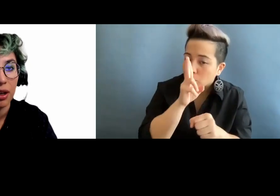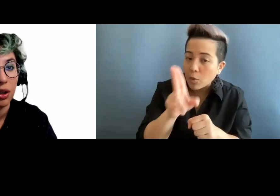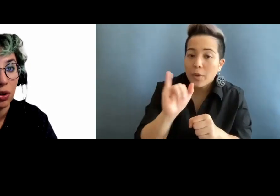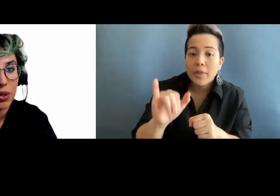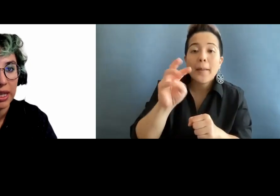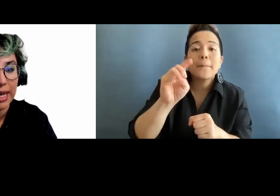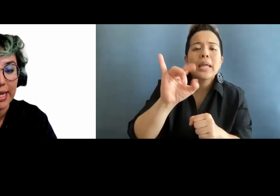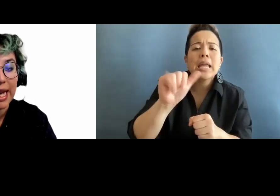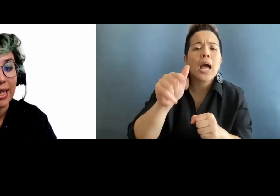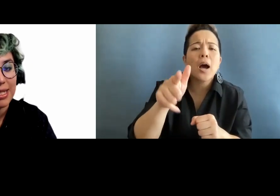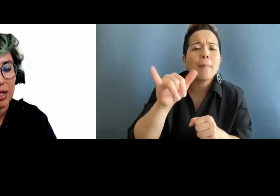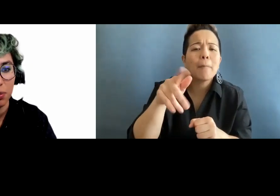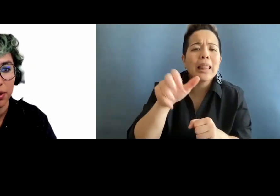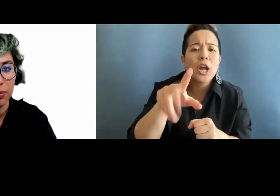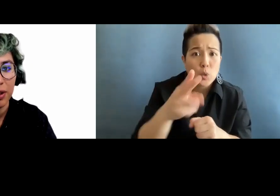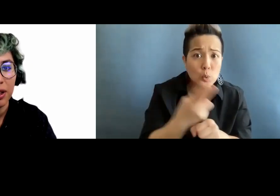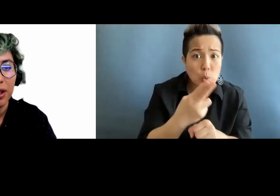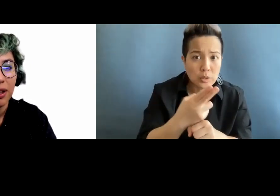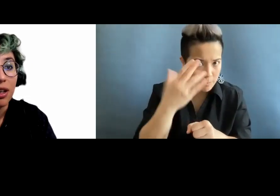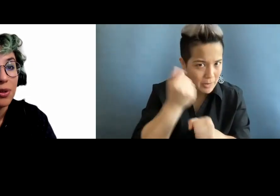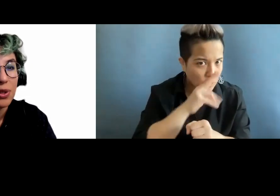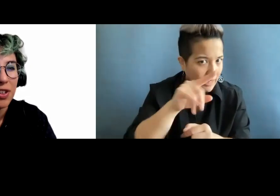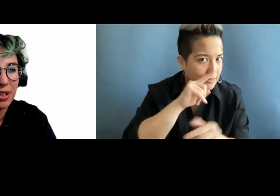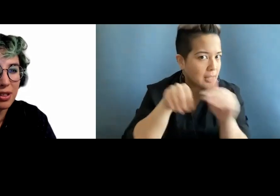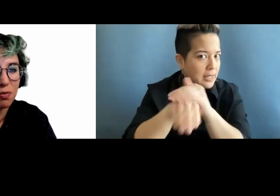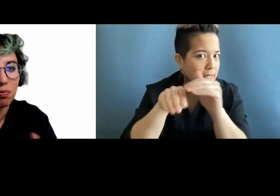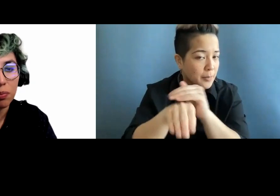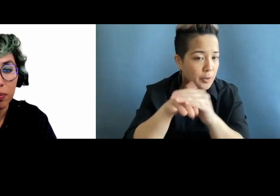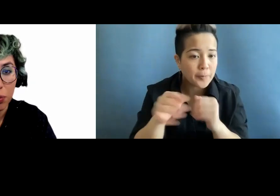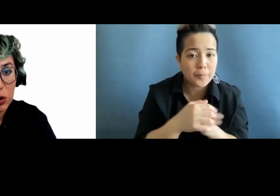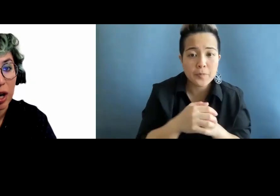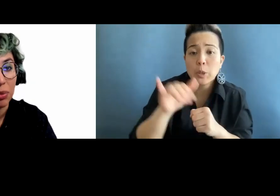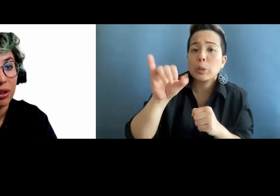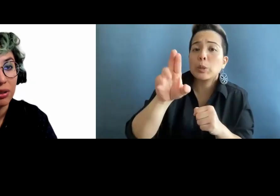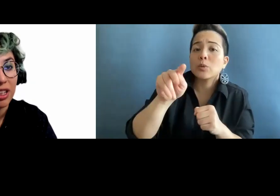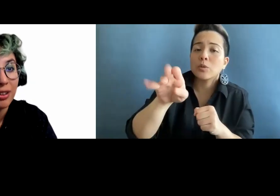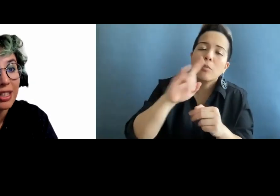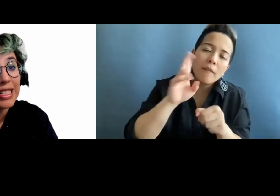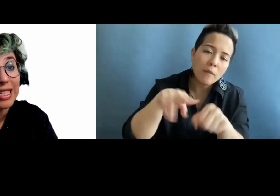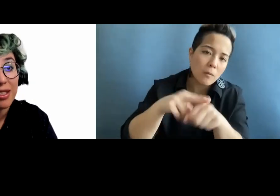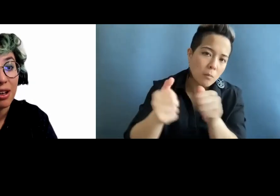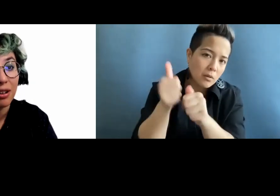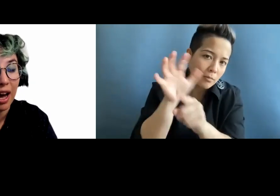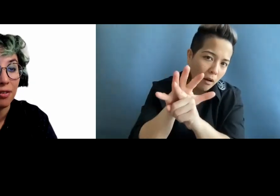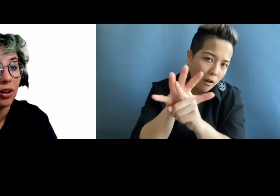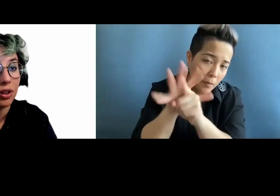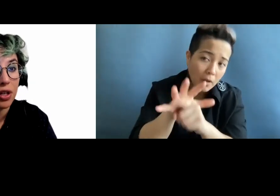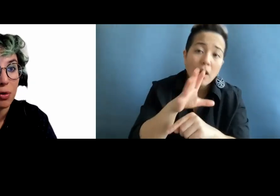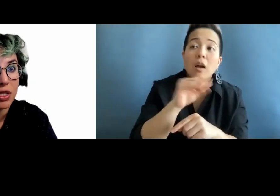that you are using is accessible. YouTube is the most popular, and it does have all those options